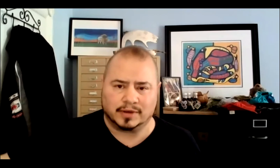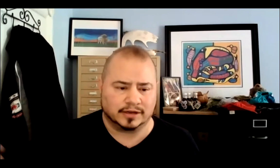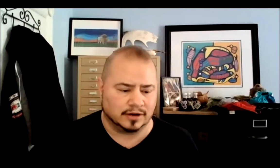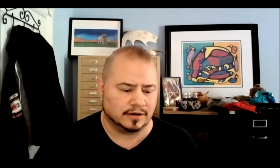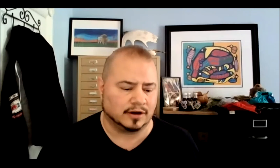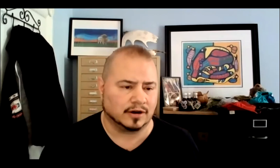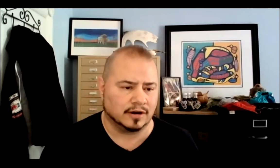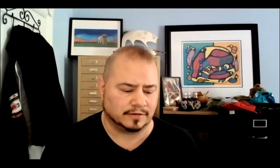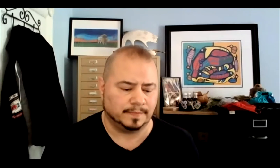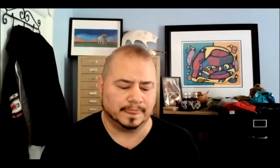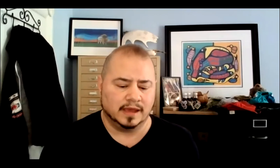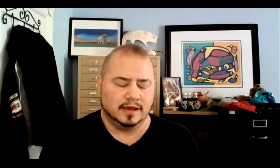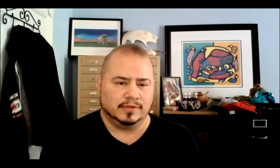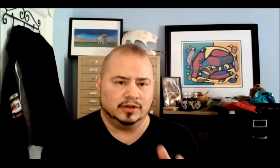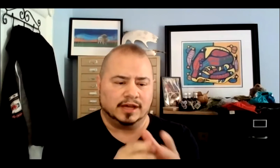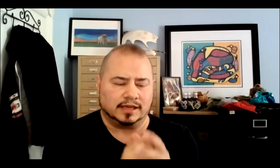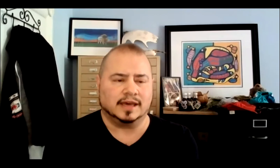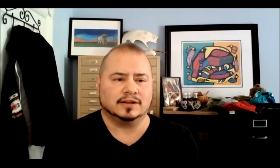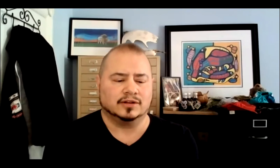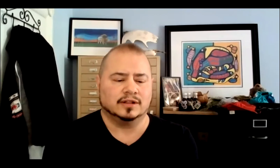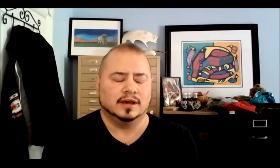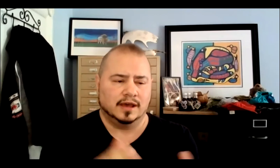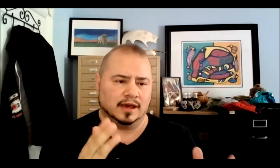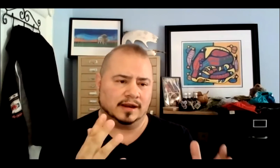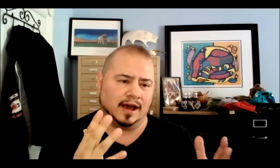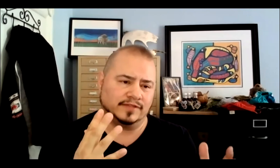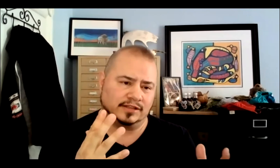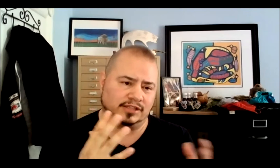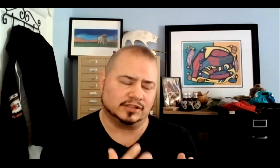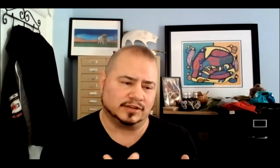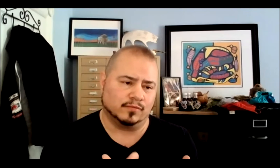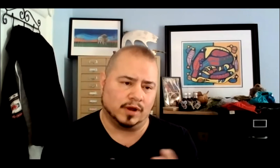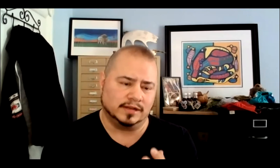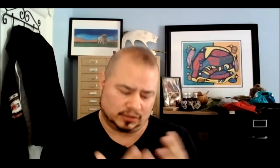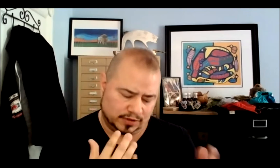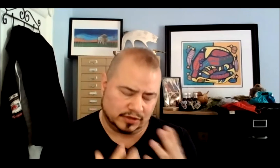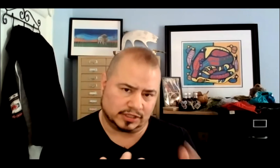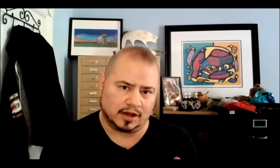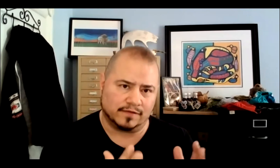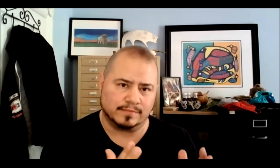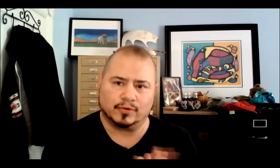backyard in our garden. Get a candle and have that sense of one-ness with yourself